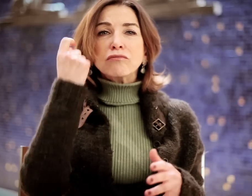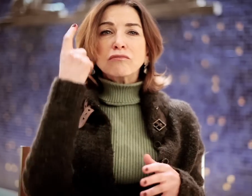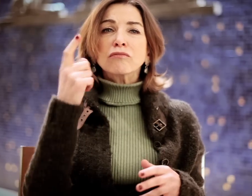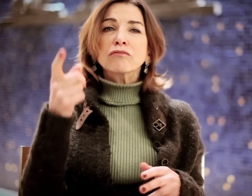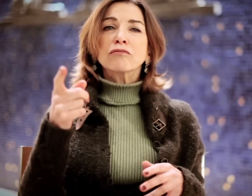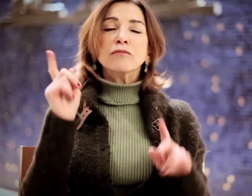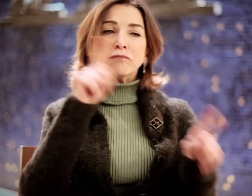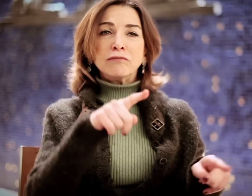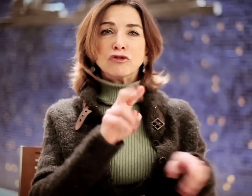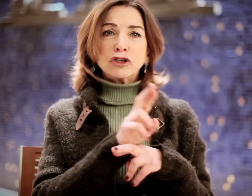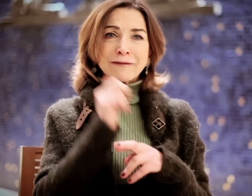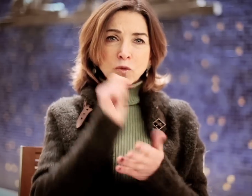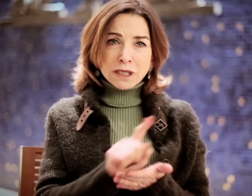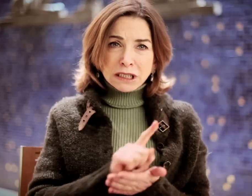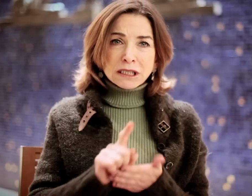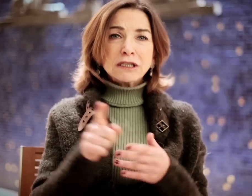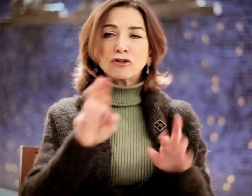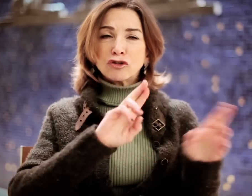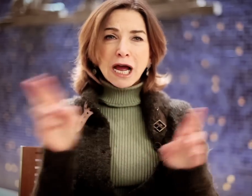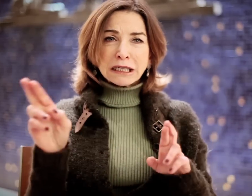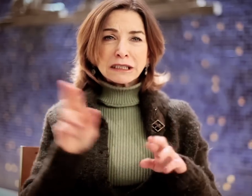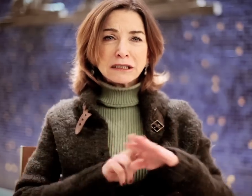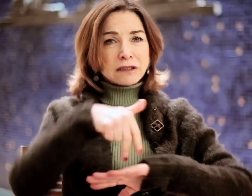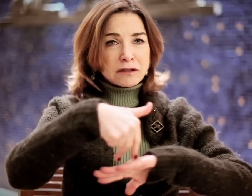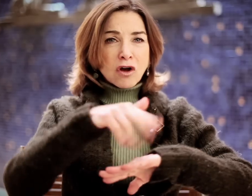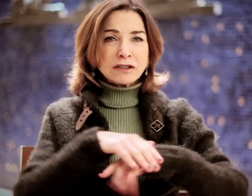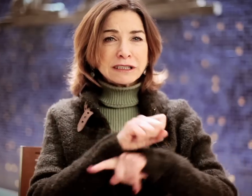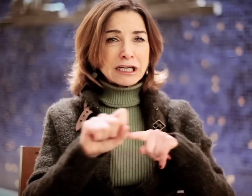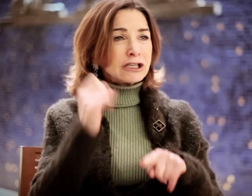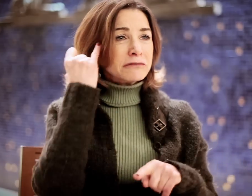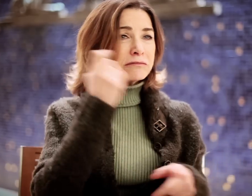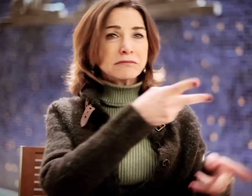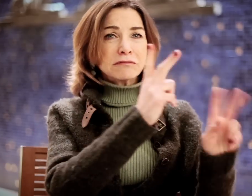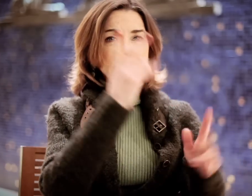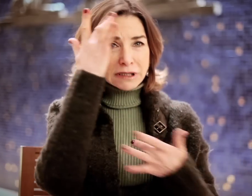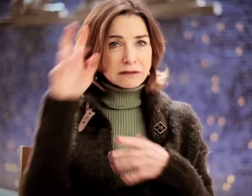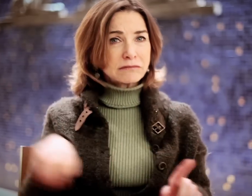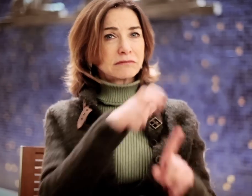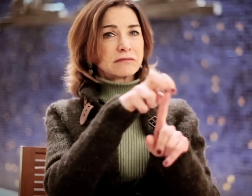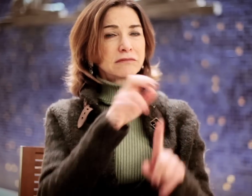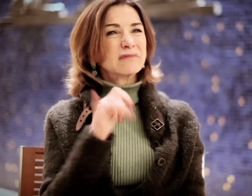"Rehearse every week, and you have to be ready to go onstage if an actor calls in sick."